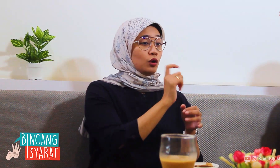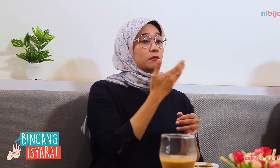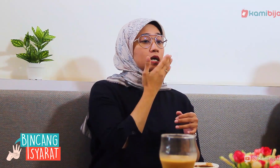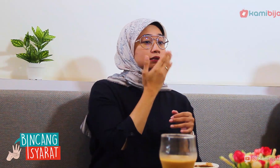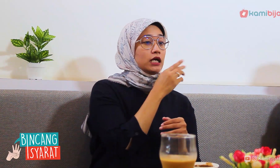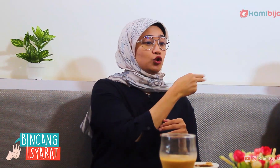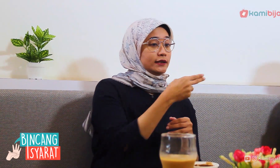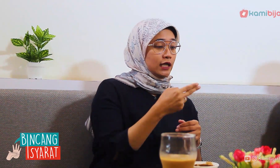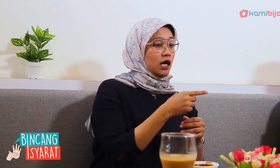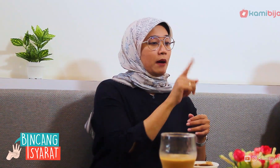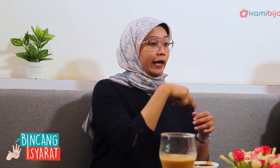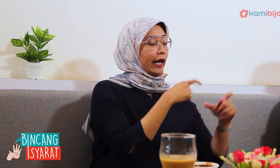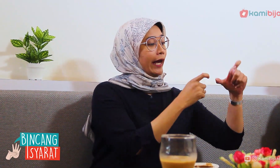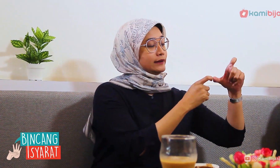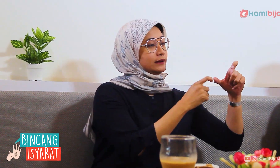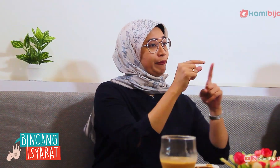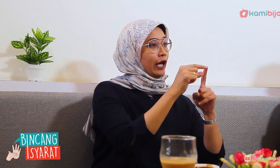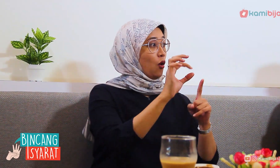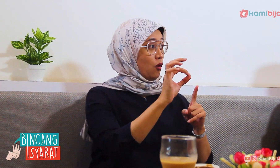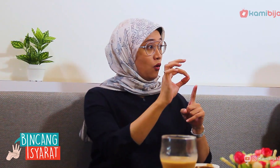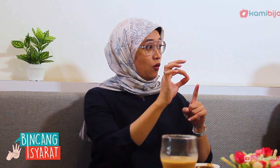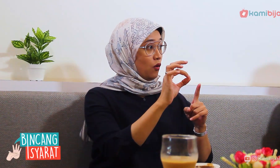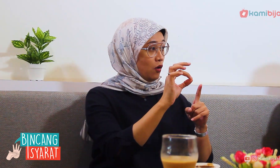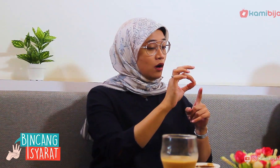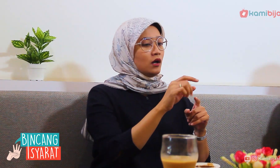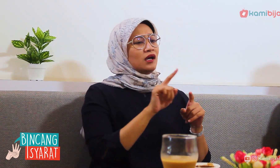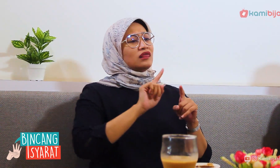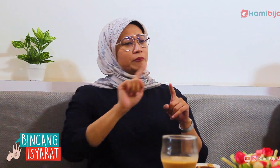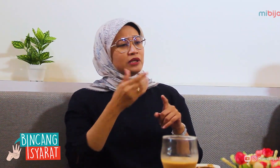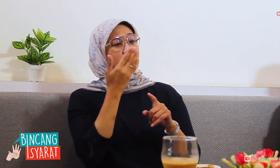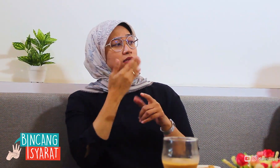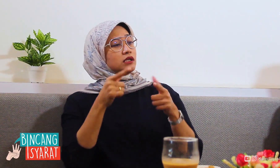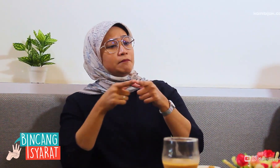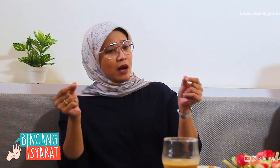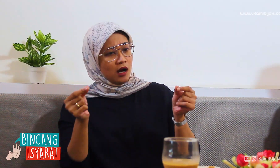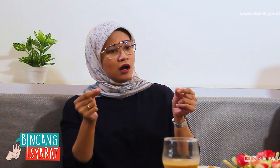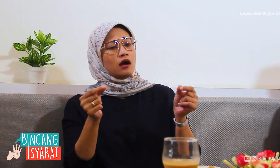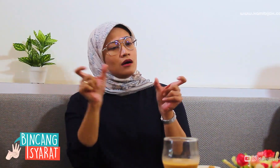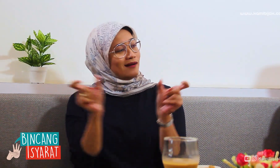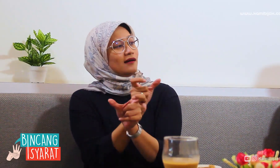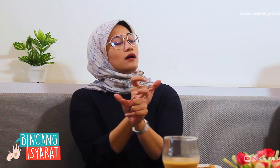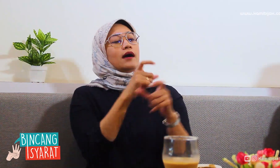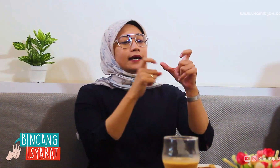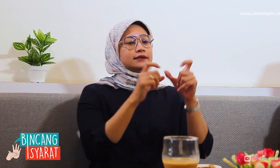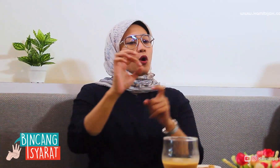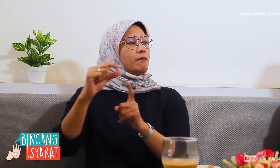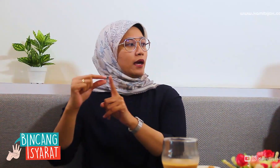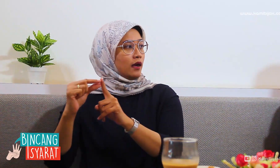example in Indonesian using S-P-O, but Japanese S-O-P.